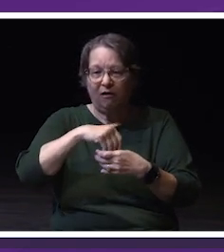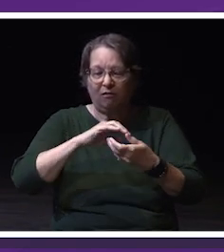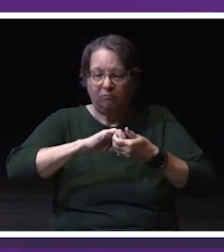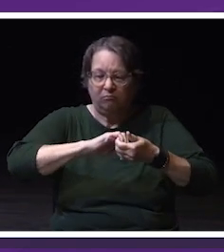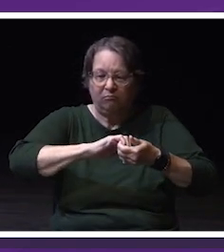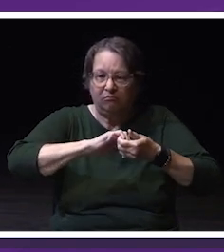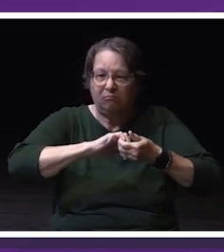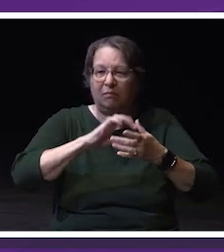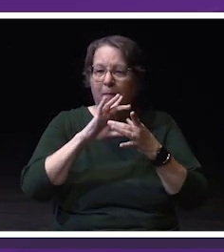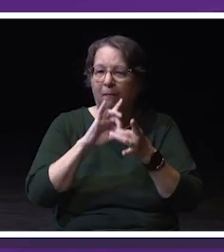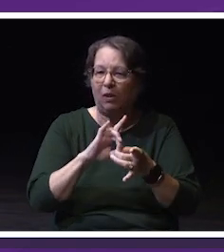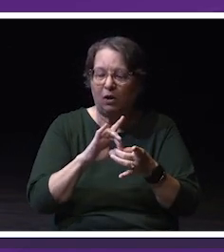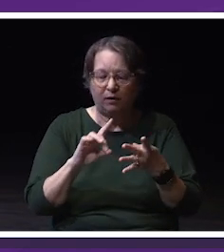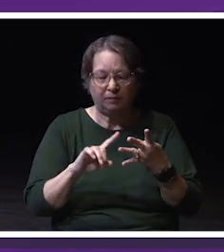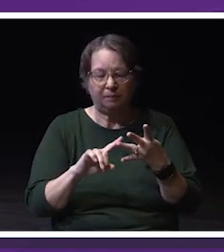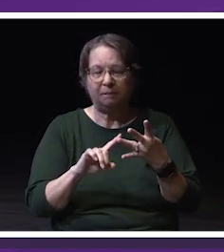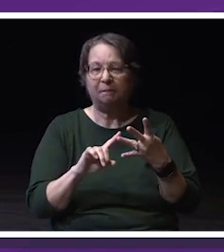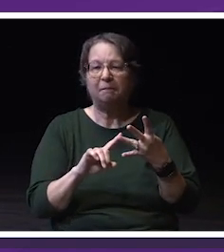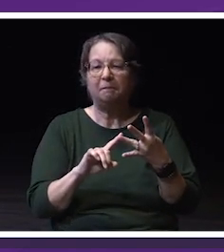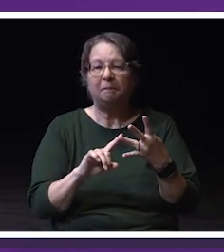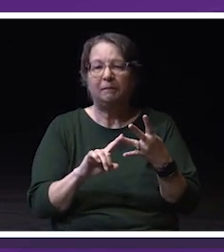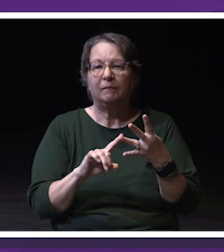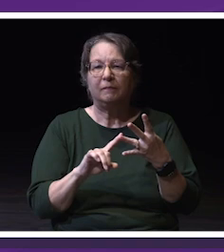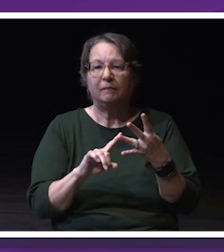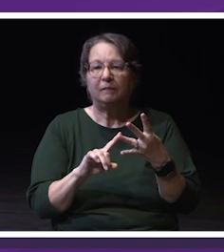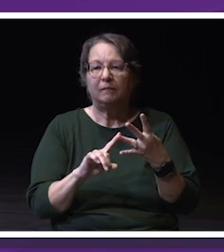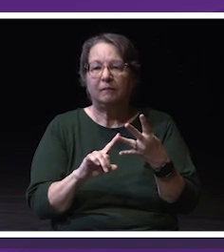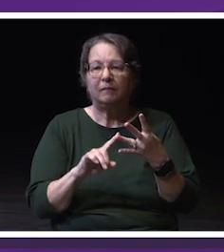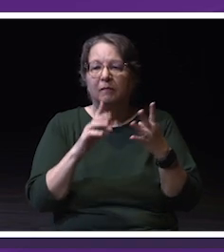Three, career preparation,